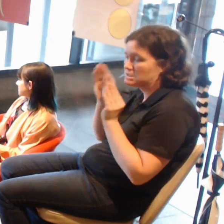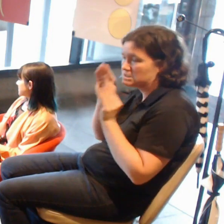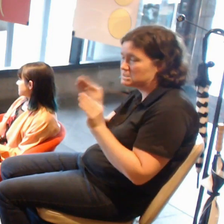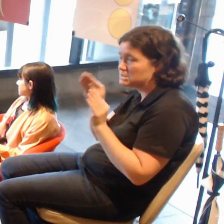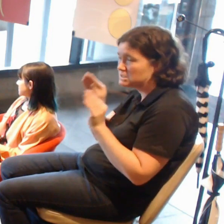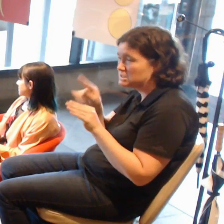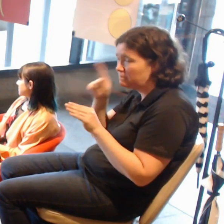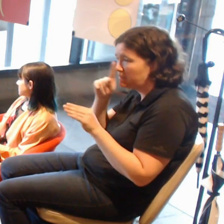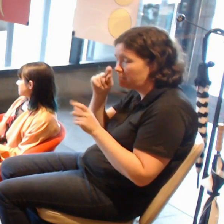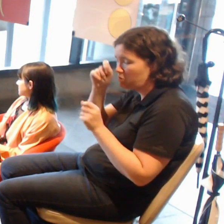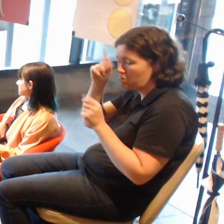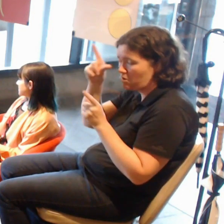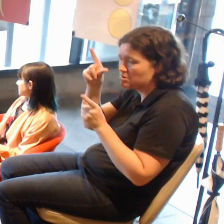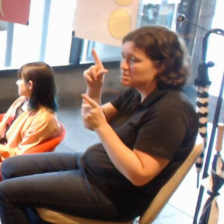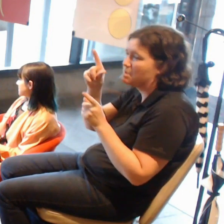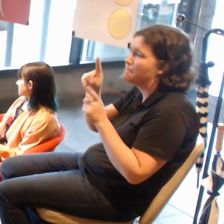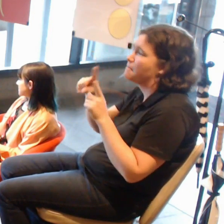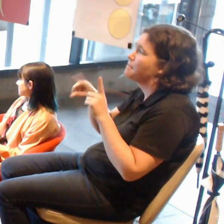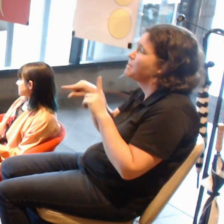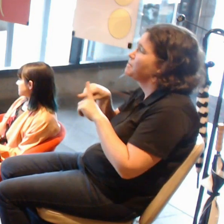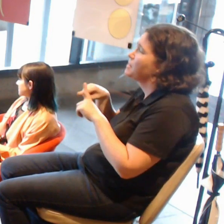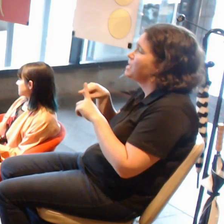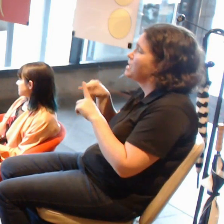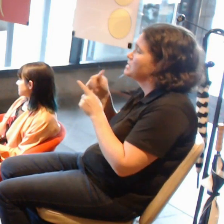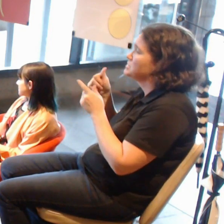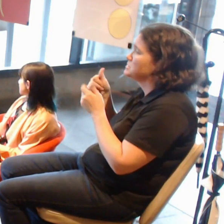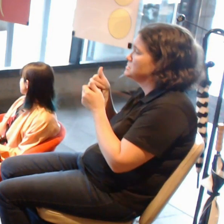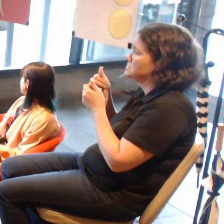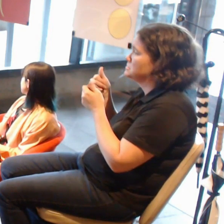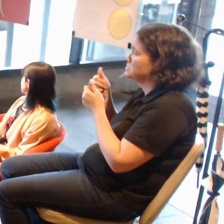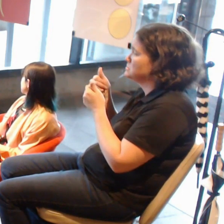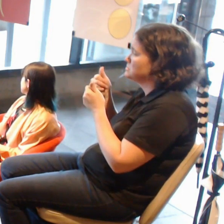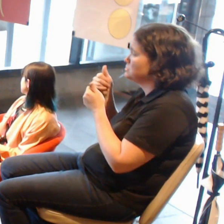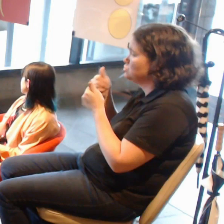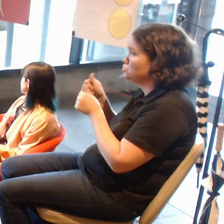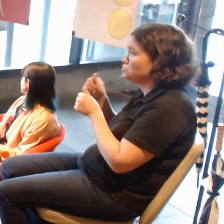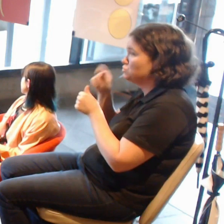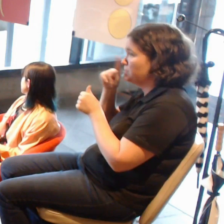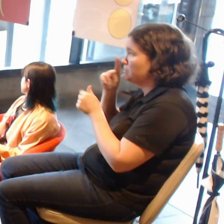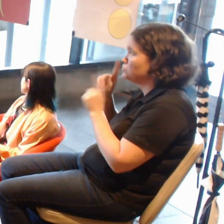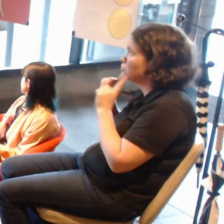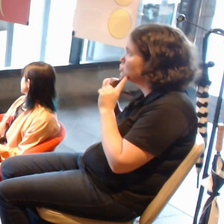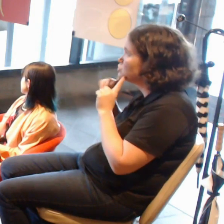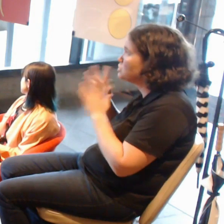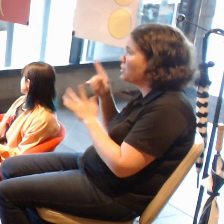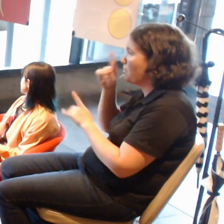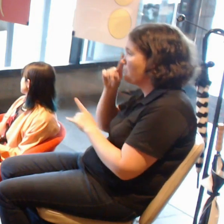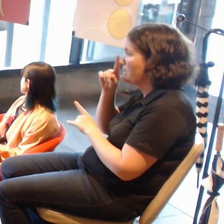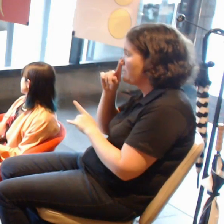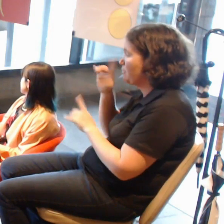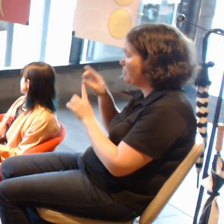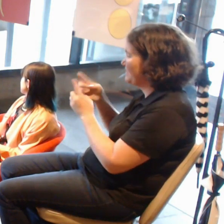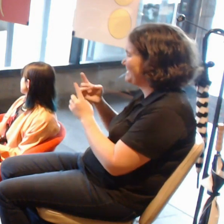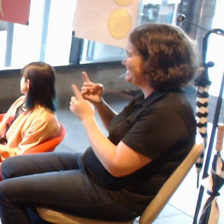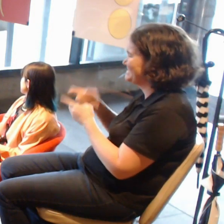but also to use it to demonstrate and teach people things that would otherwise be incredibly difficult, if not impossible to do.